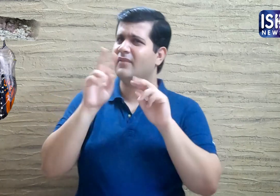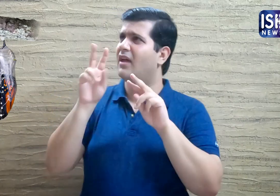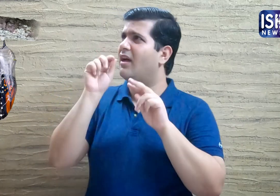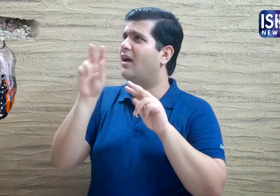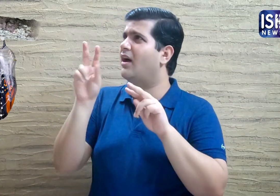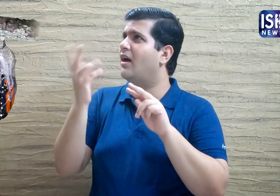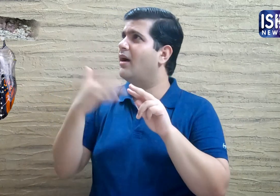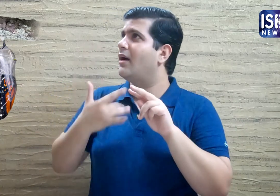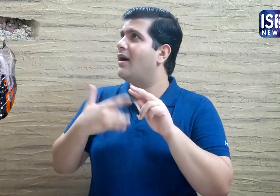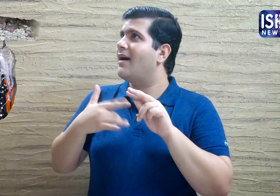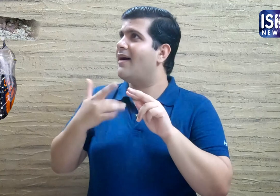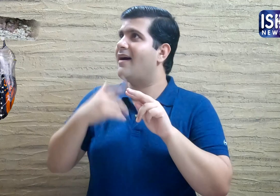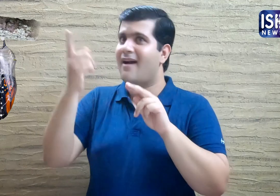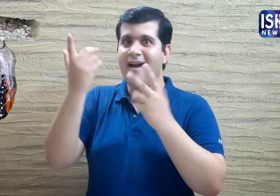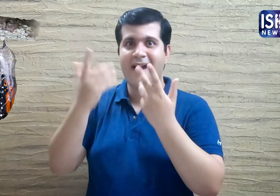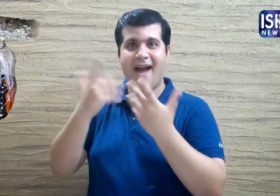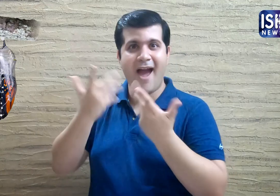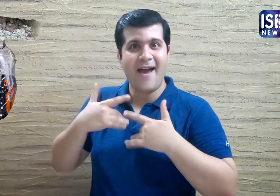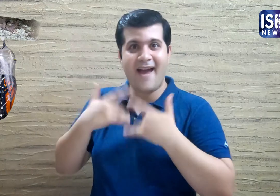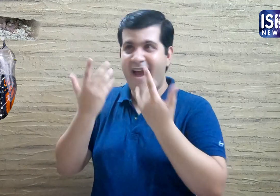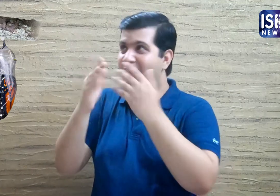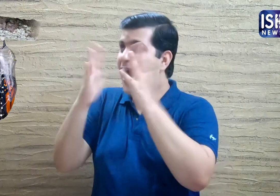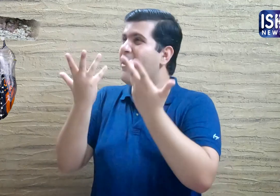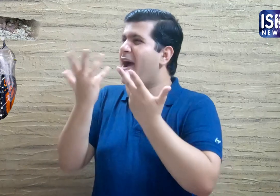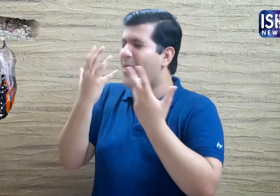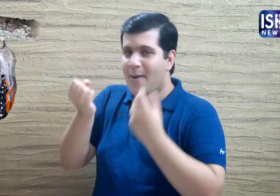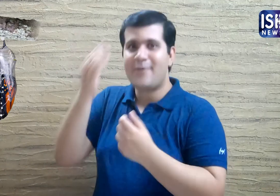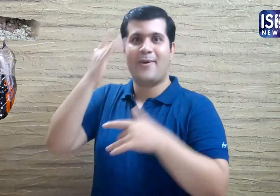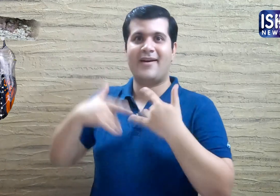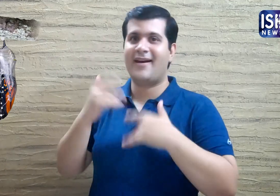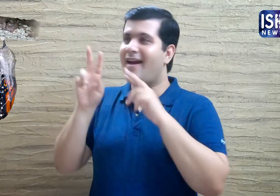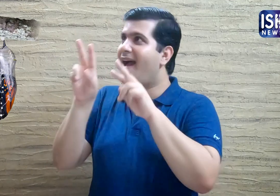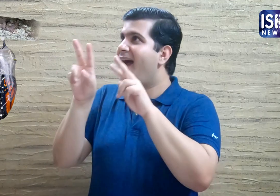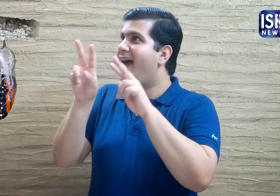The man became very excited and wanted to see the butterfly come out.